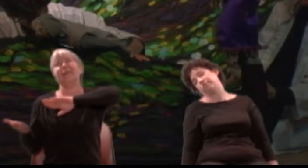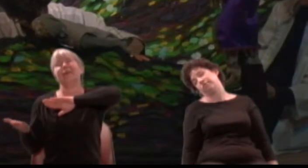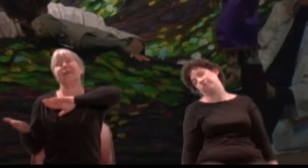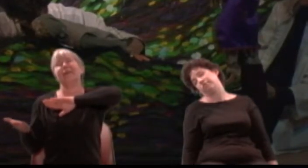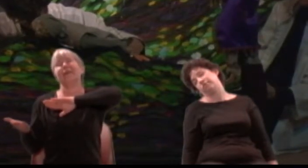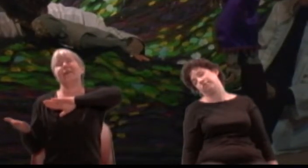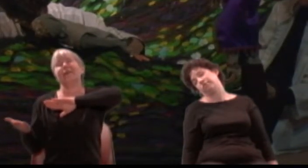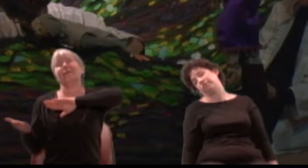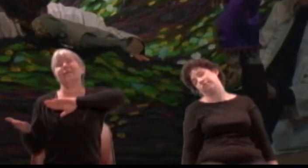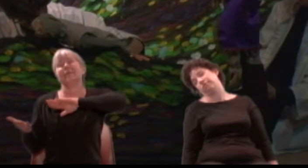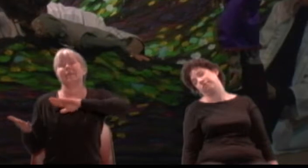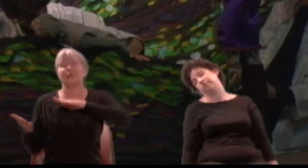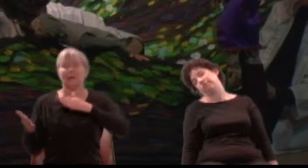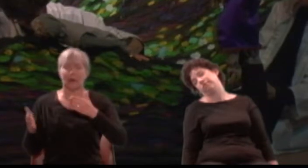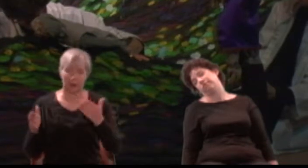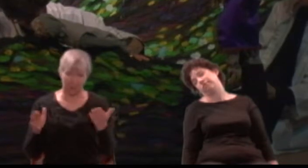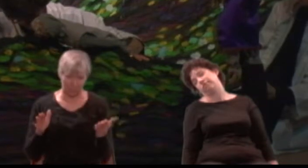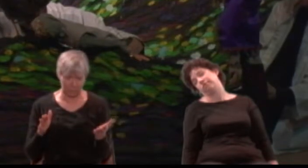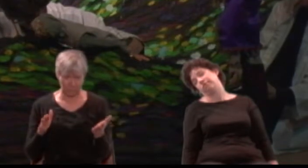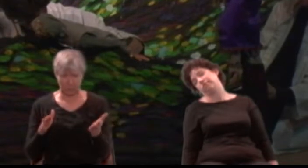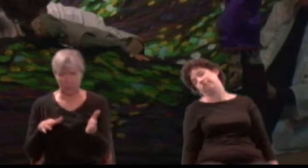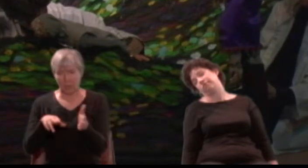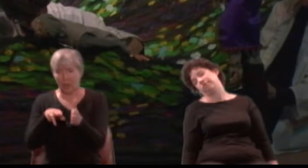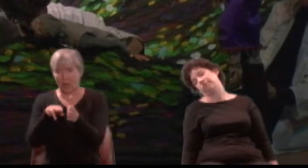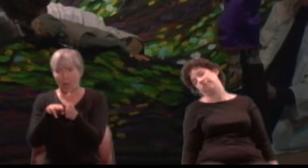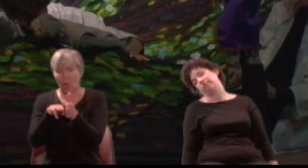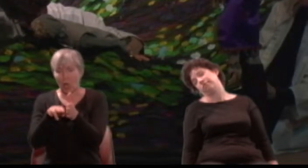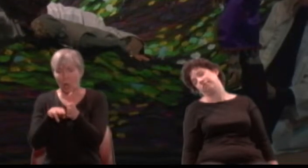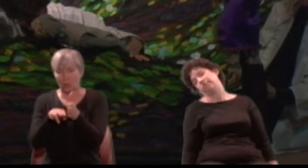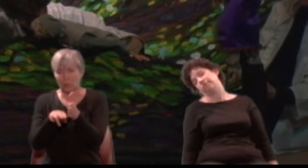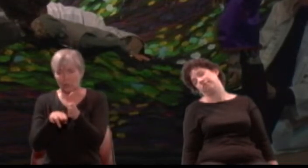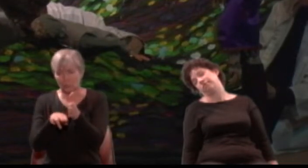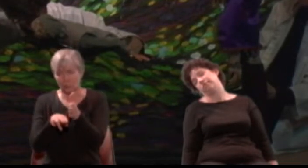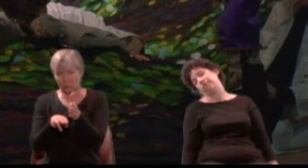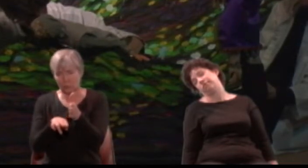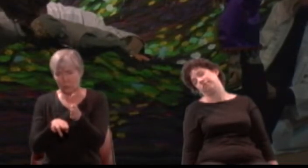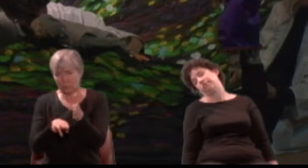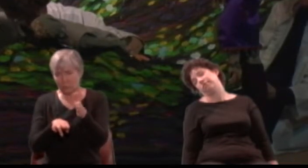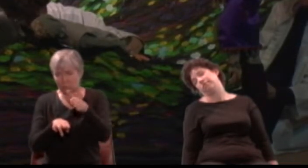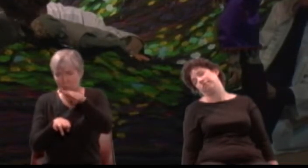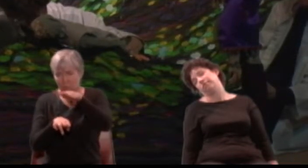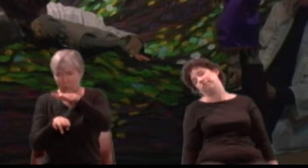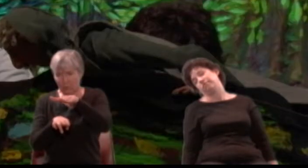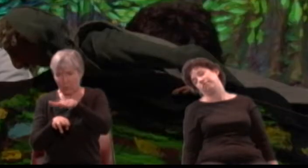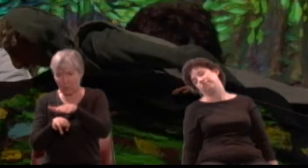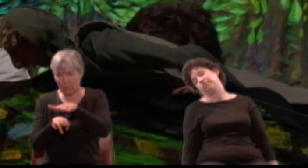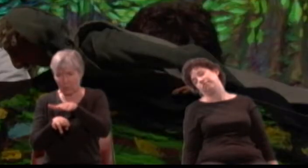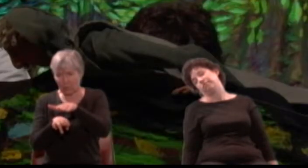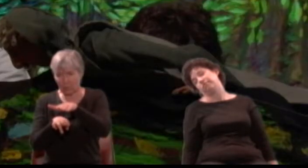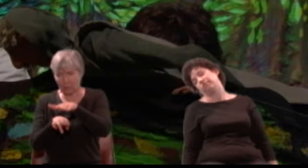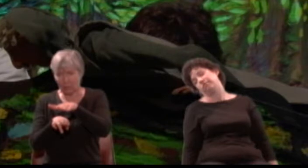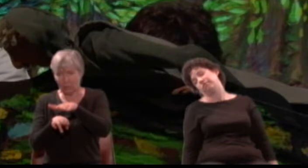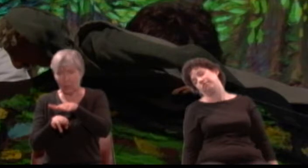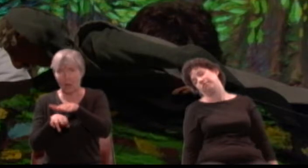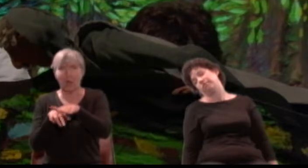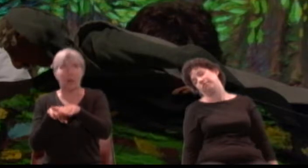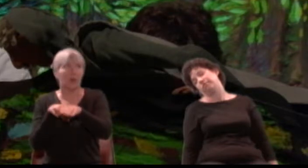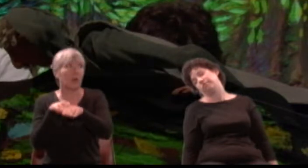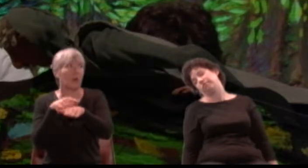A tomb must cover thy sweet eyes. Tongue, not a word: